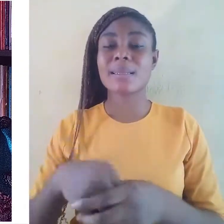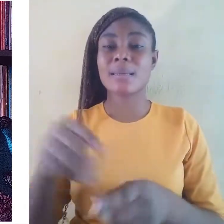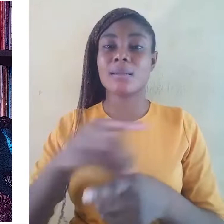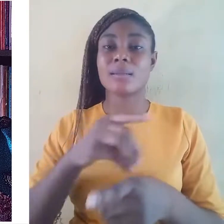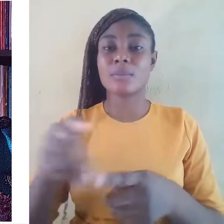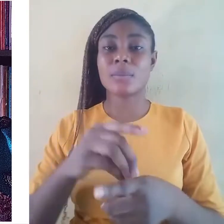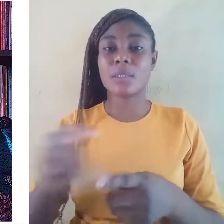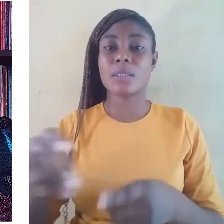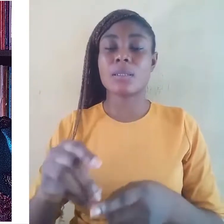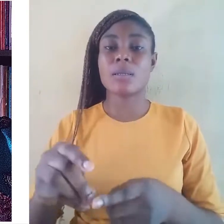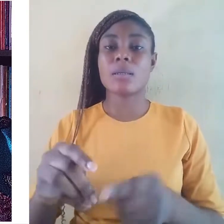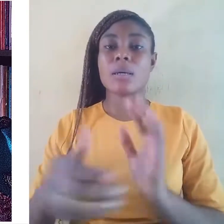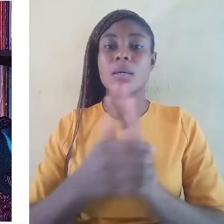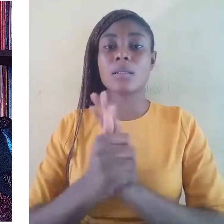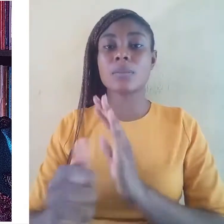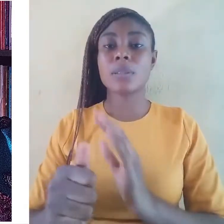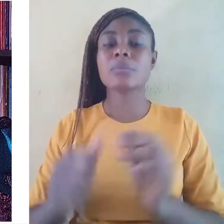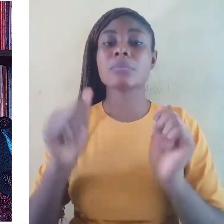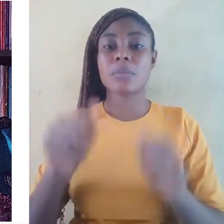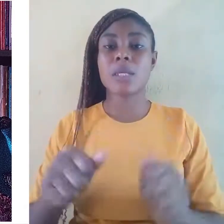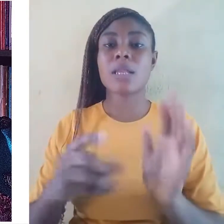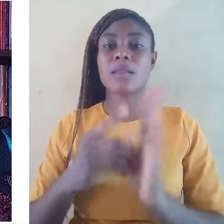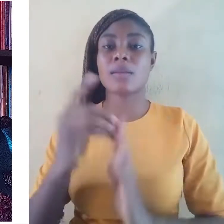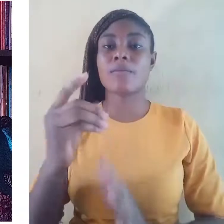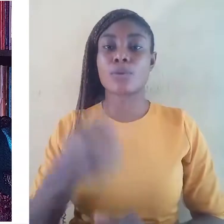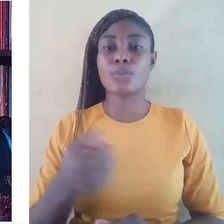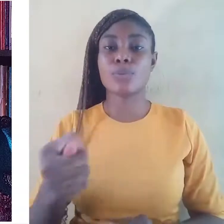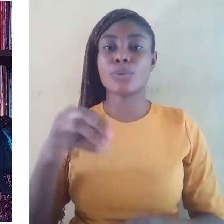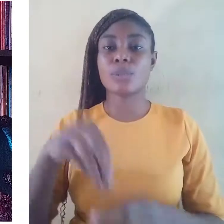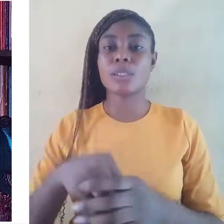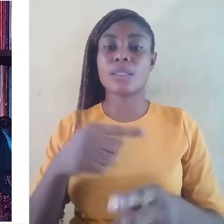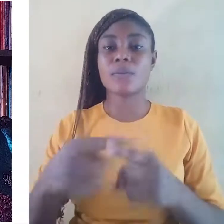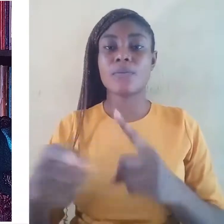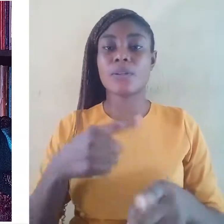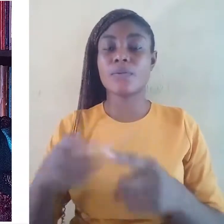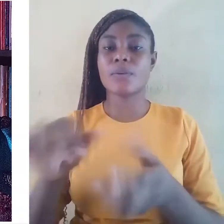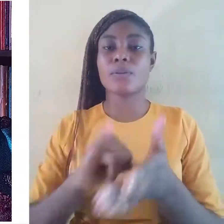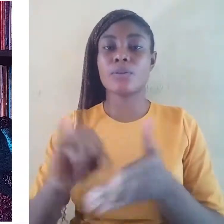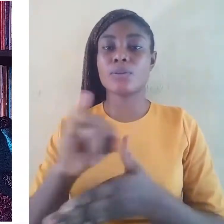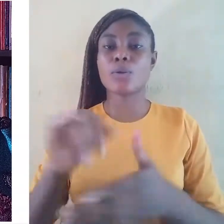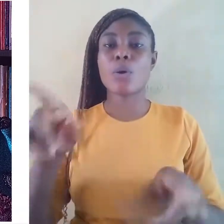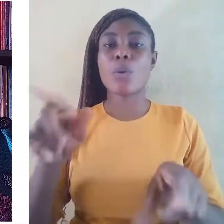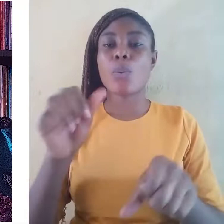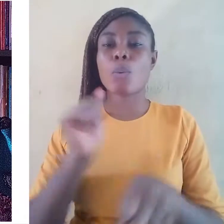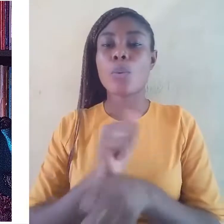We could develop tools in our different institutions working as linguists.